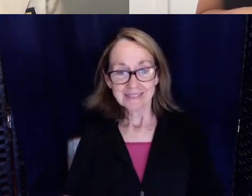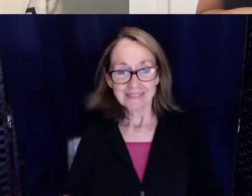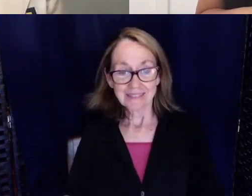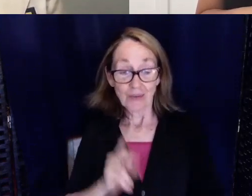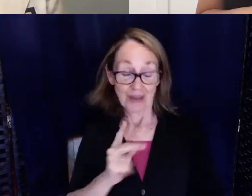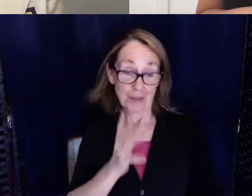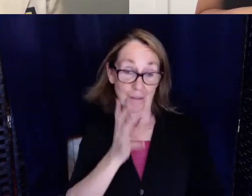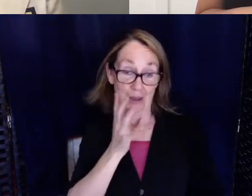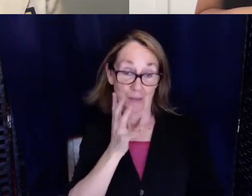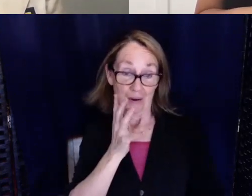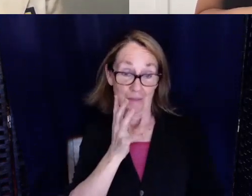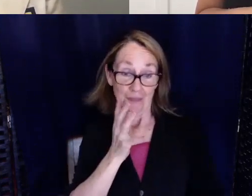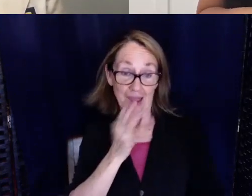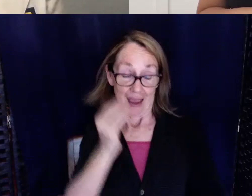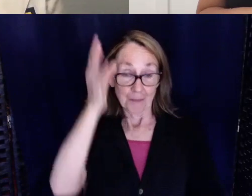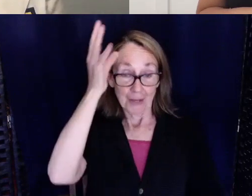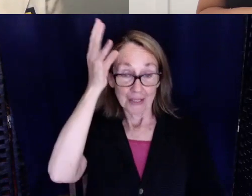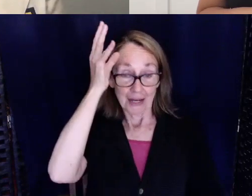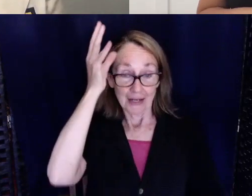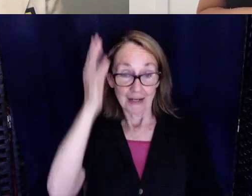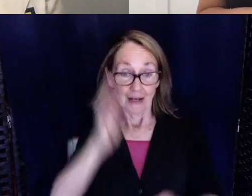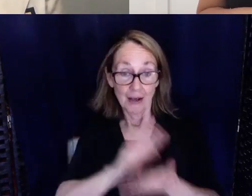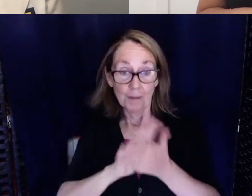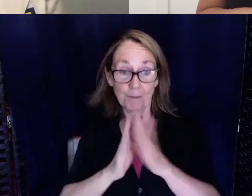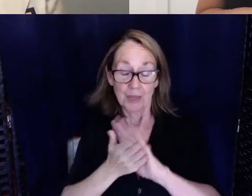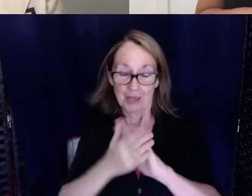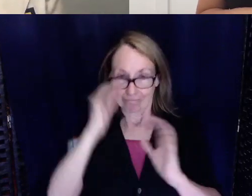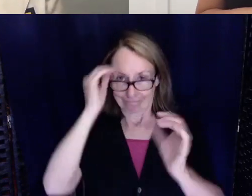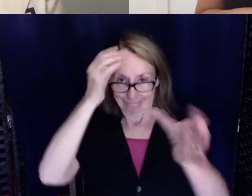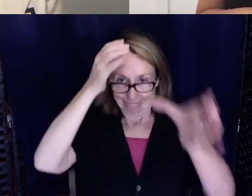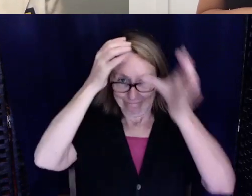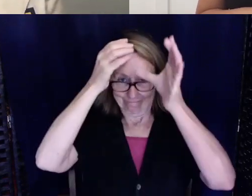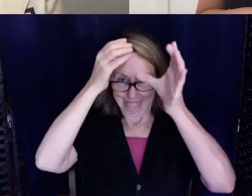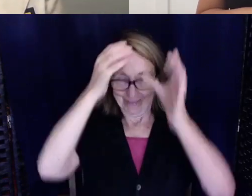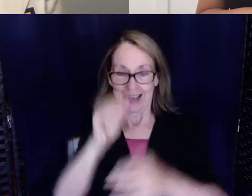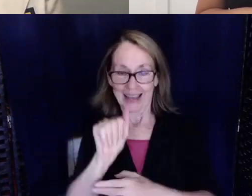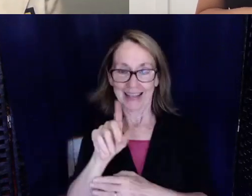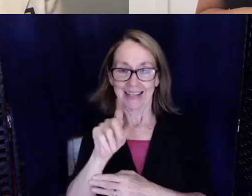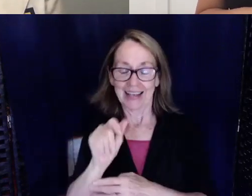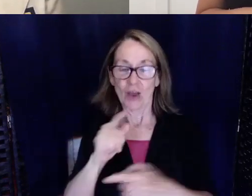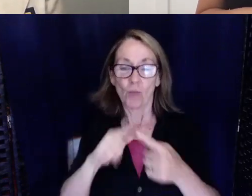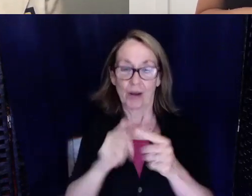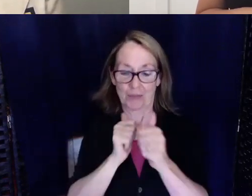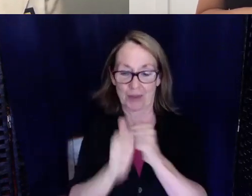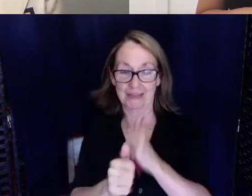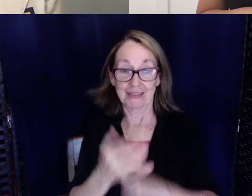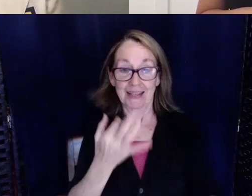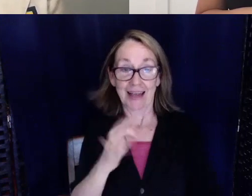and my dad became well-versed in the ADA when it passed in 1990.